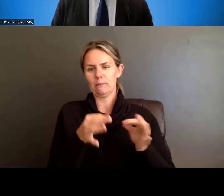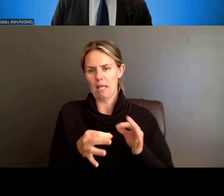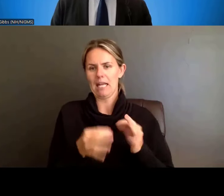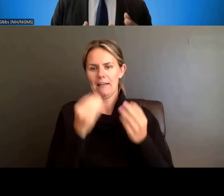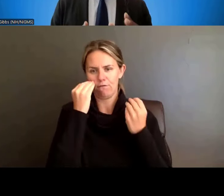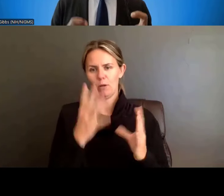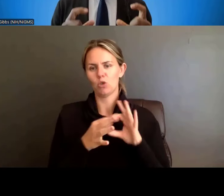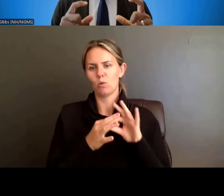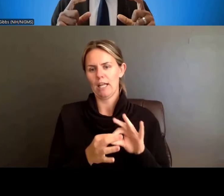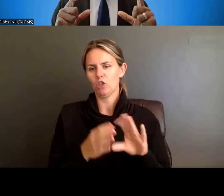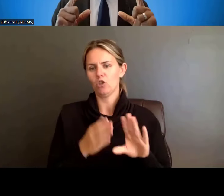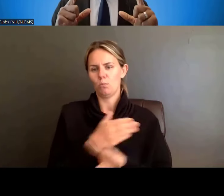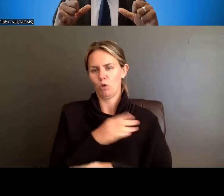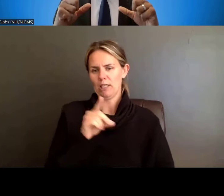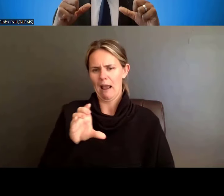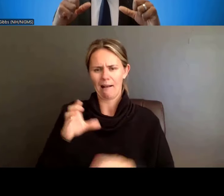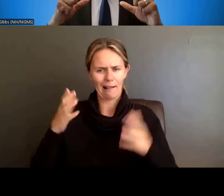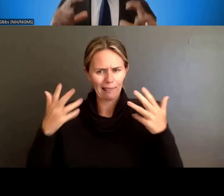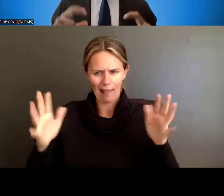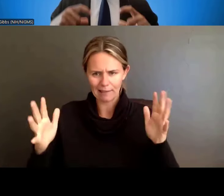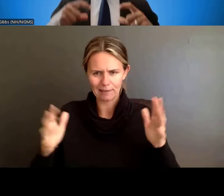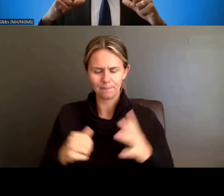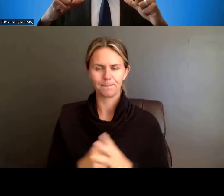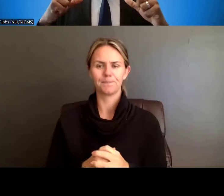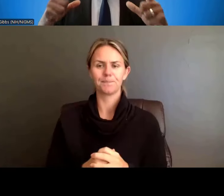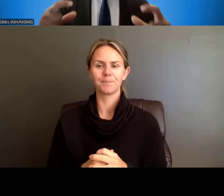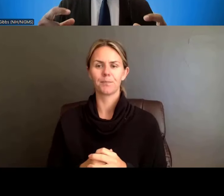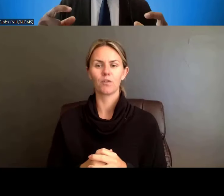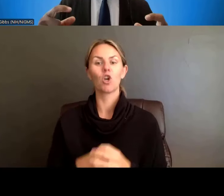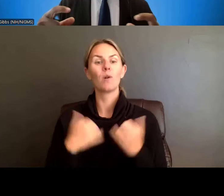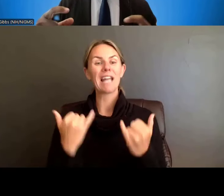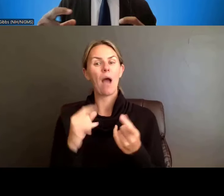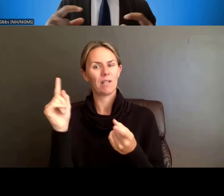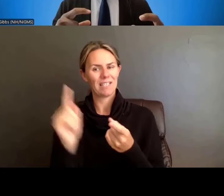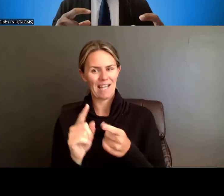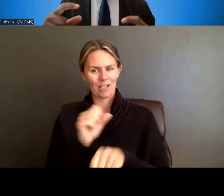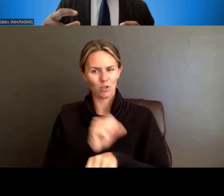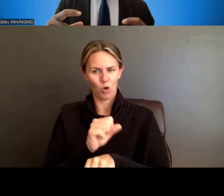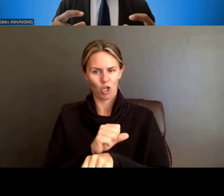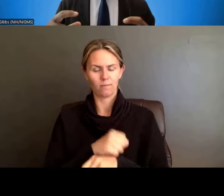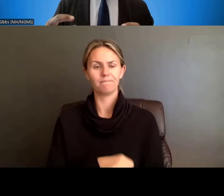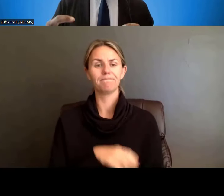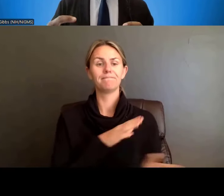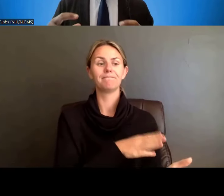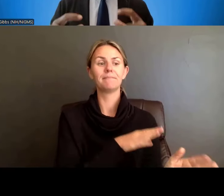That same ethos is going to be carried forward to Table 2, where we still have that information;